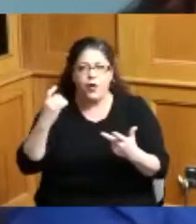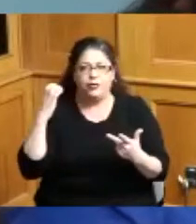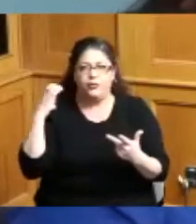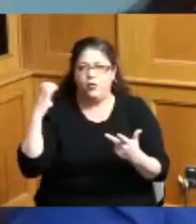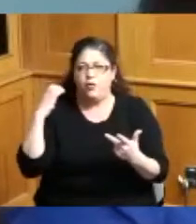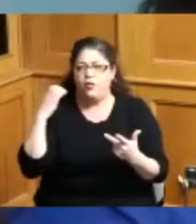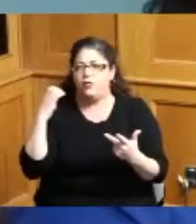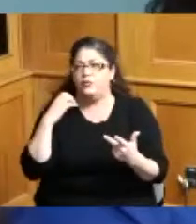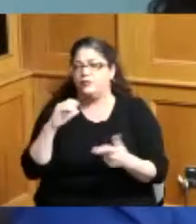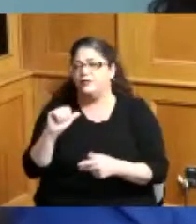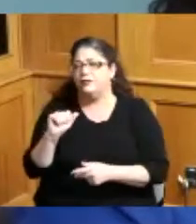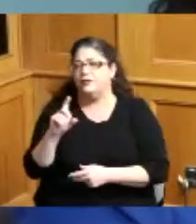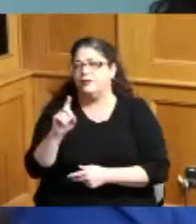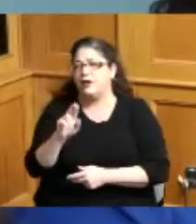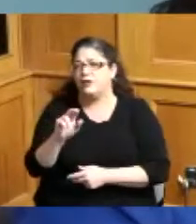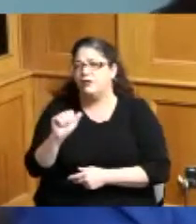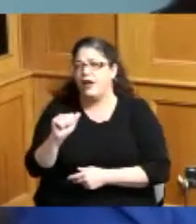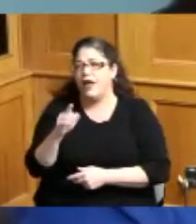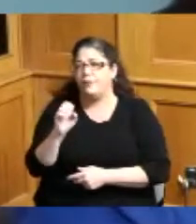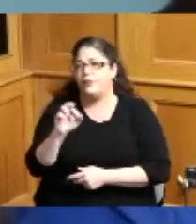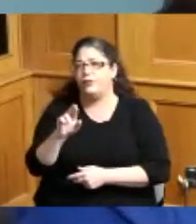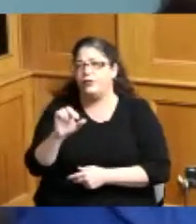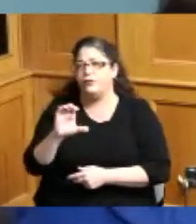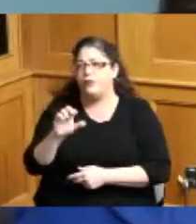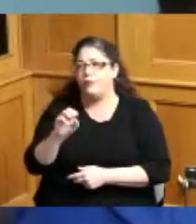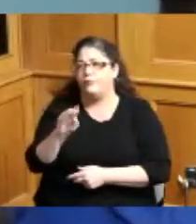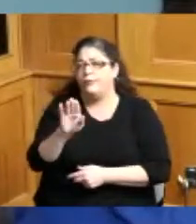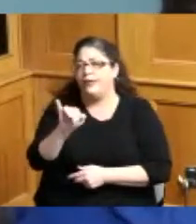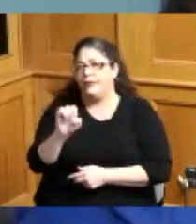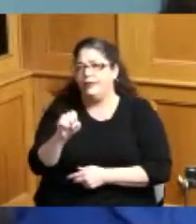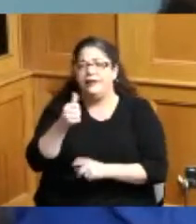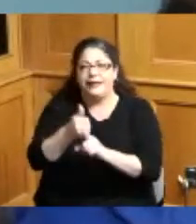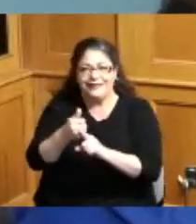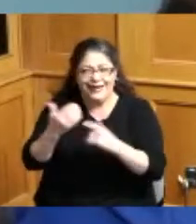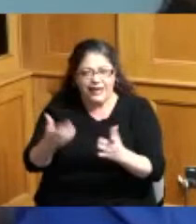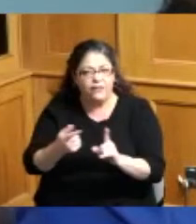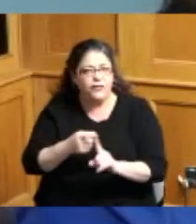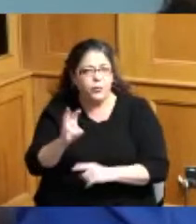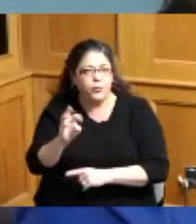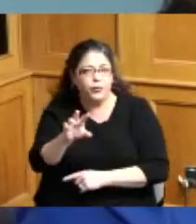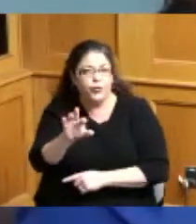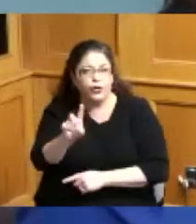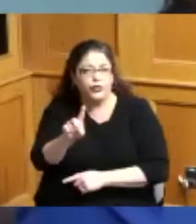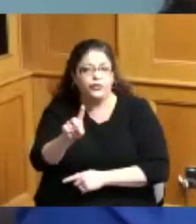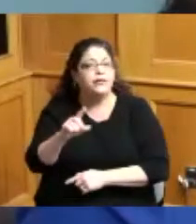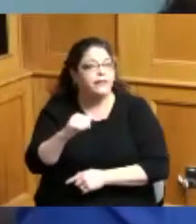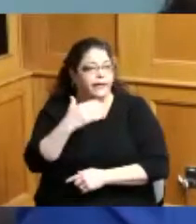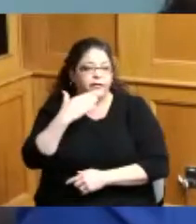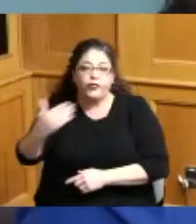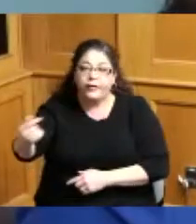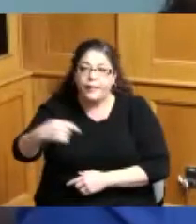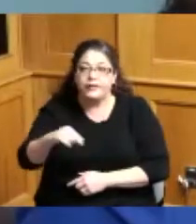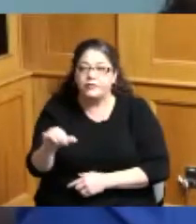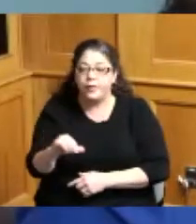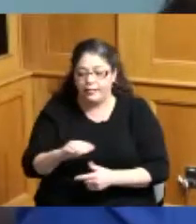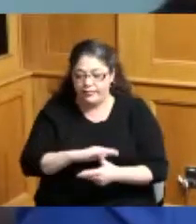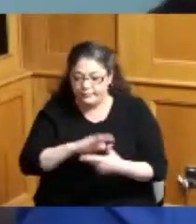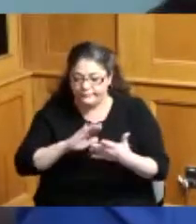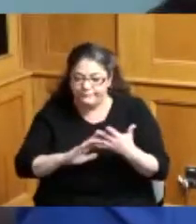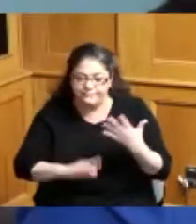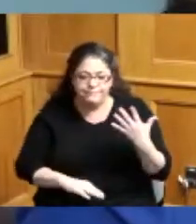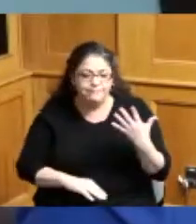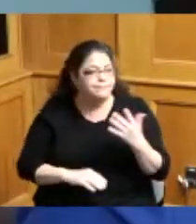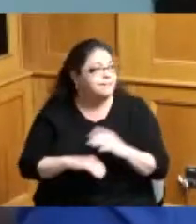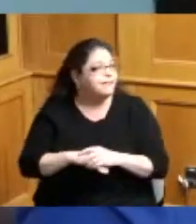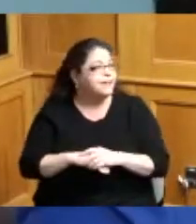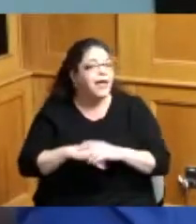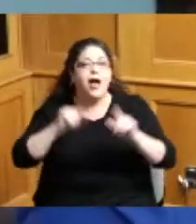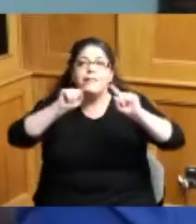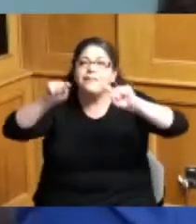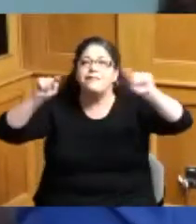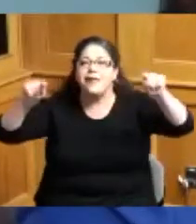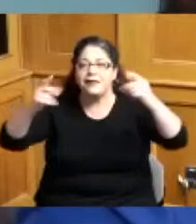Eric Abercrombie is here from Woodward thank you for being here as well and I want to also say to